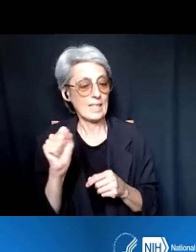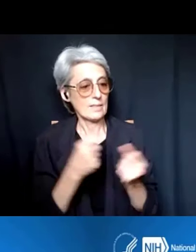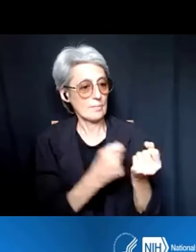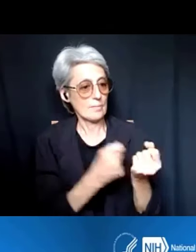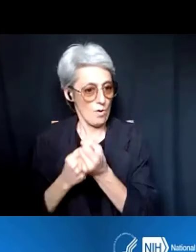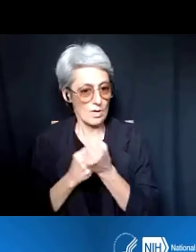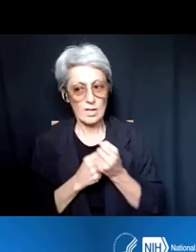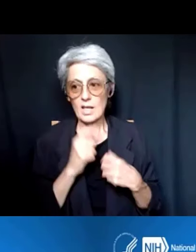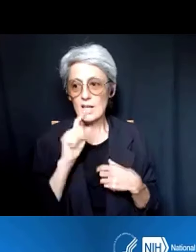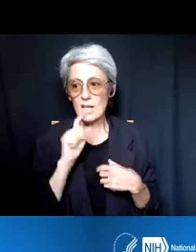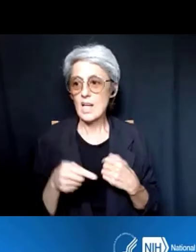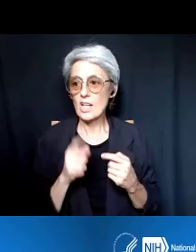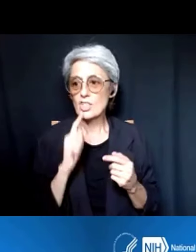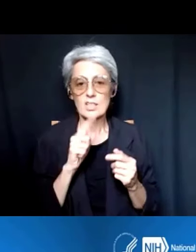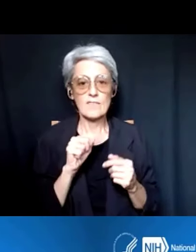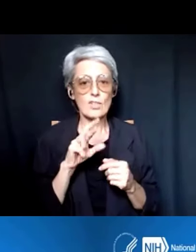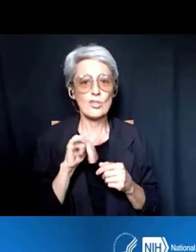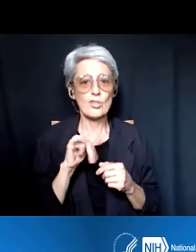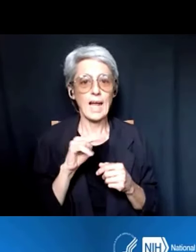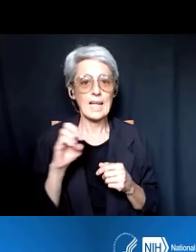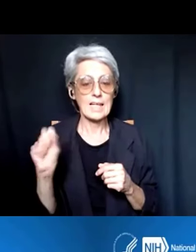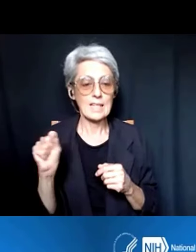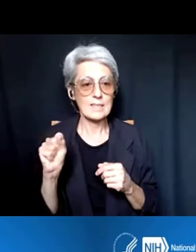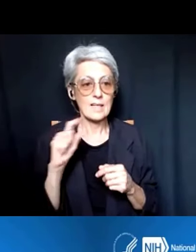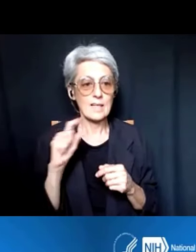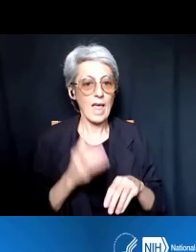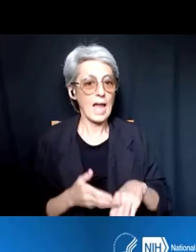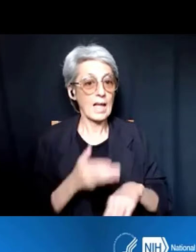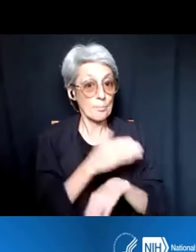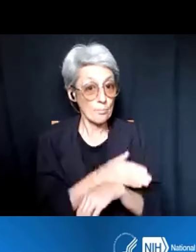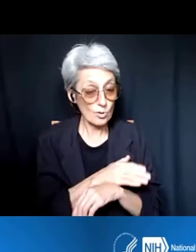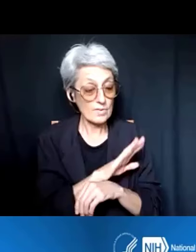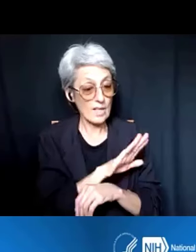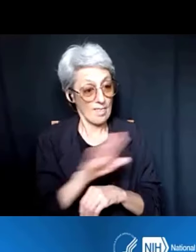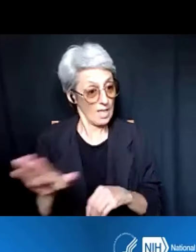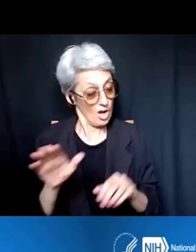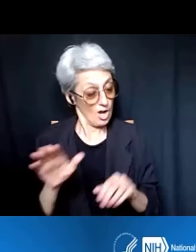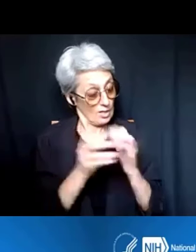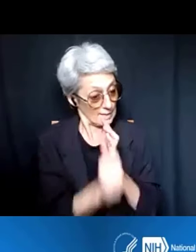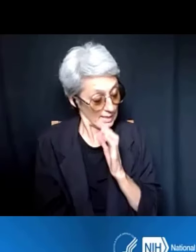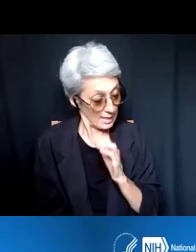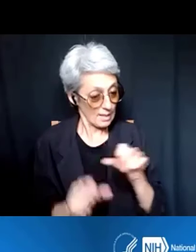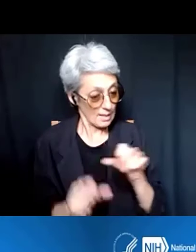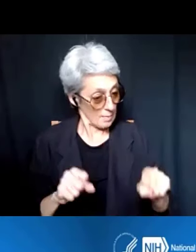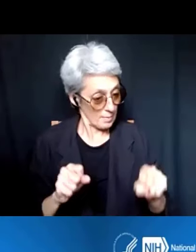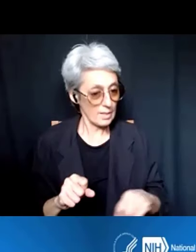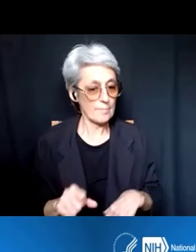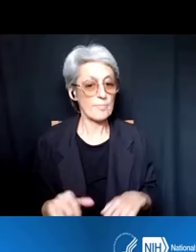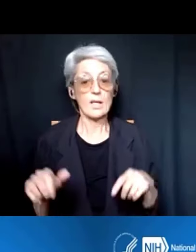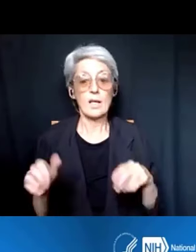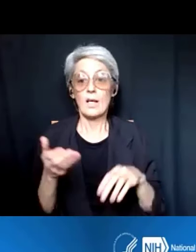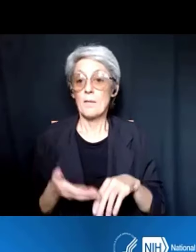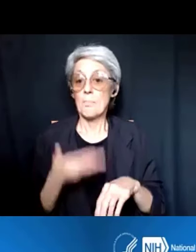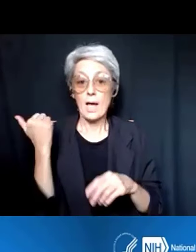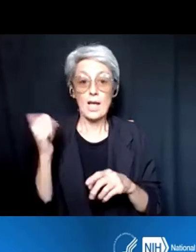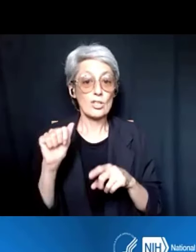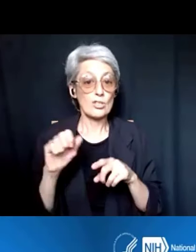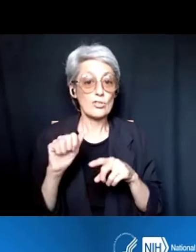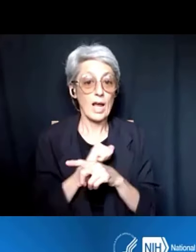It improves the trainees' capabilities. It improves the training environment for our trainees. It's an institutional benefit,